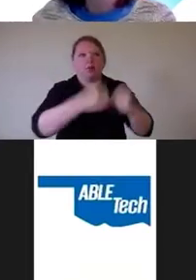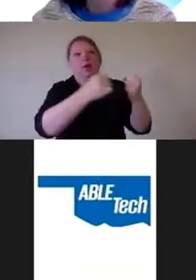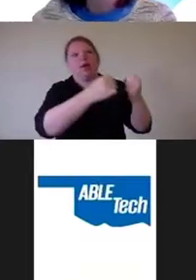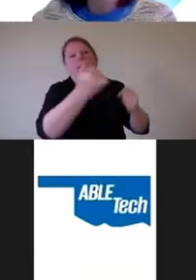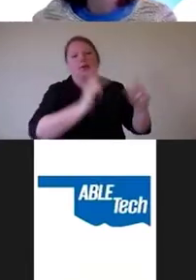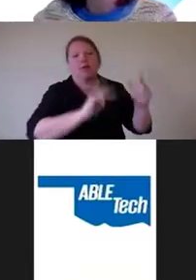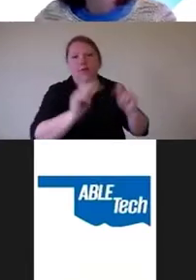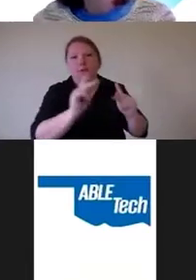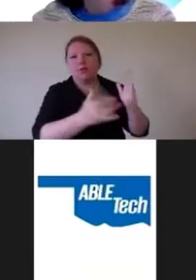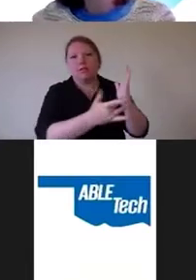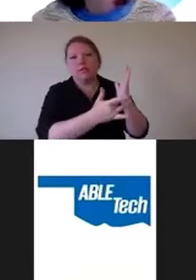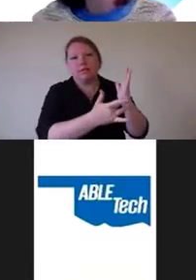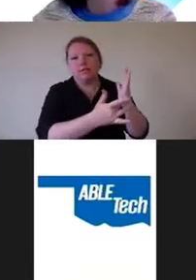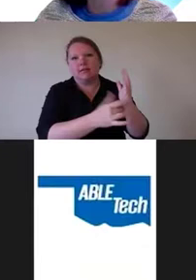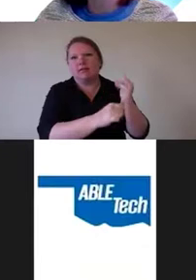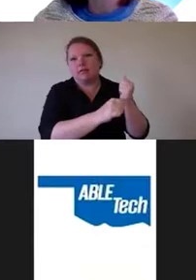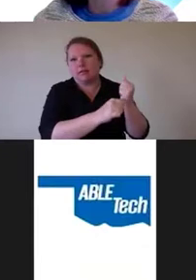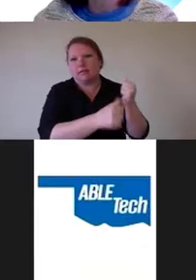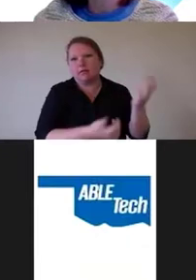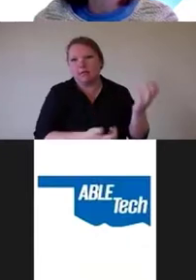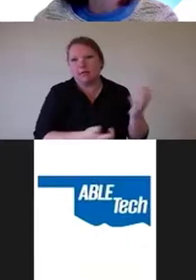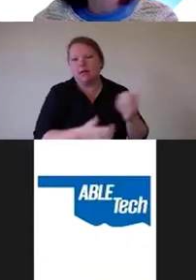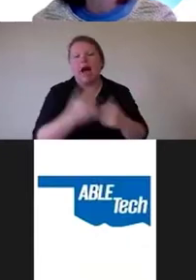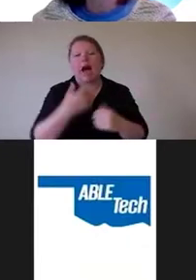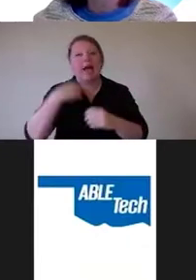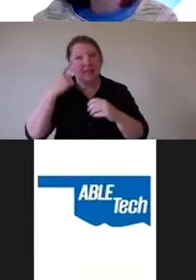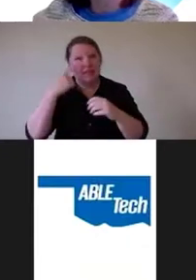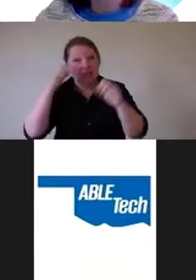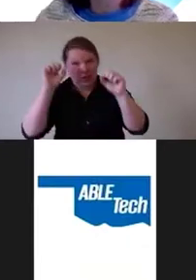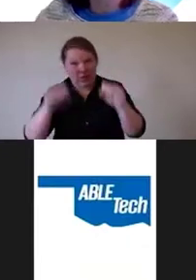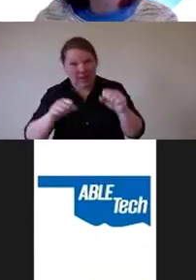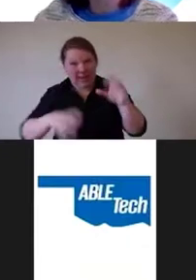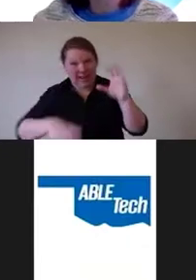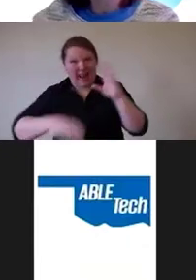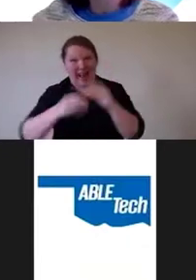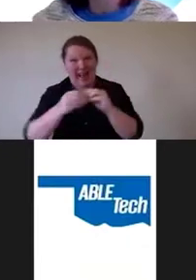I think that you can put in things that are not overlays that